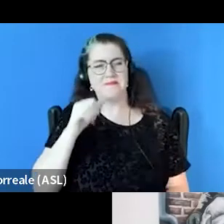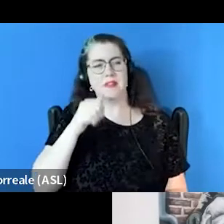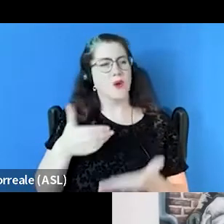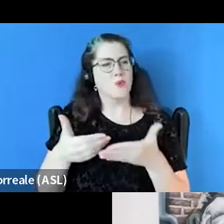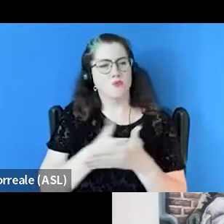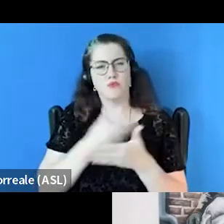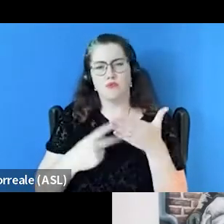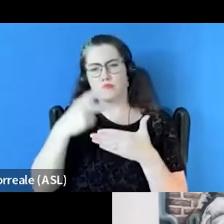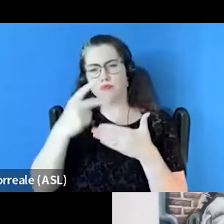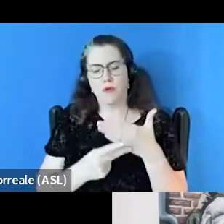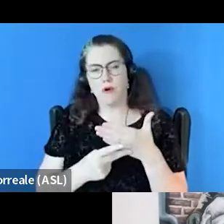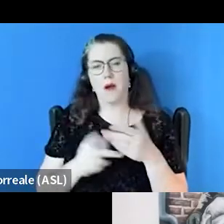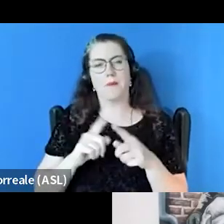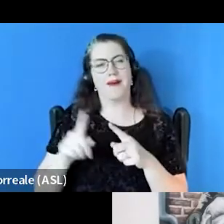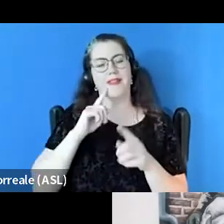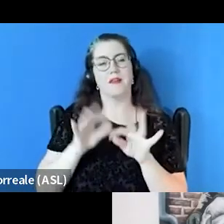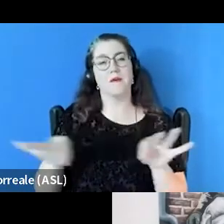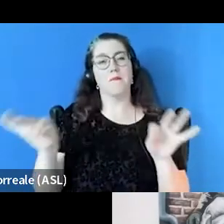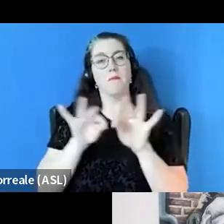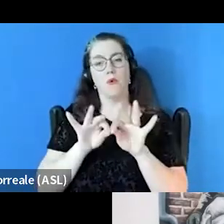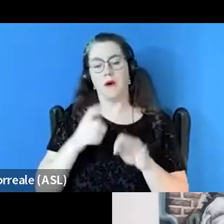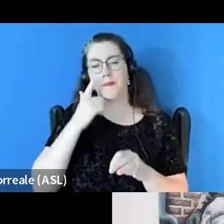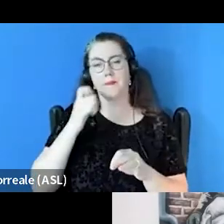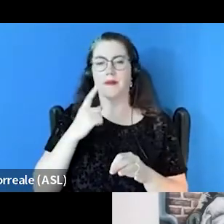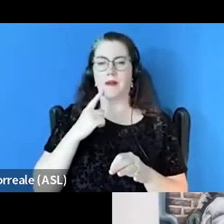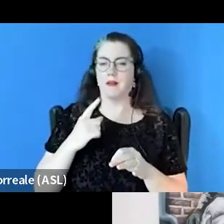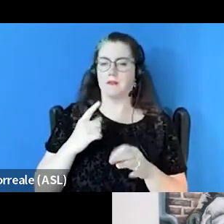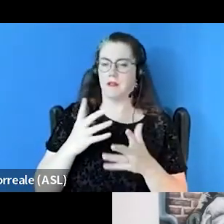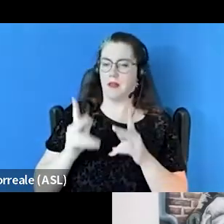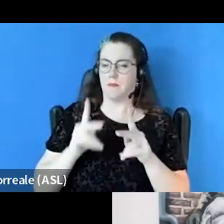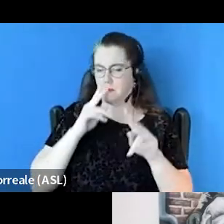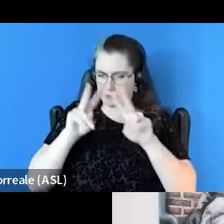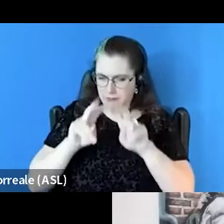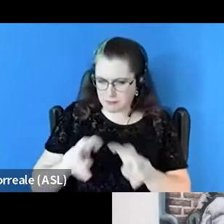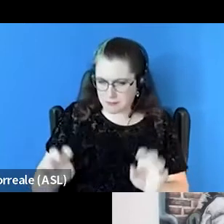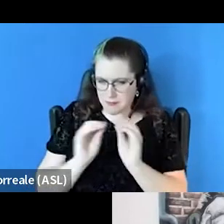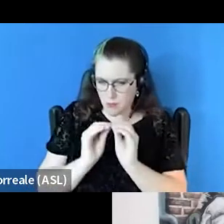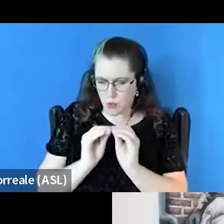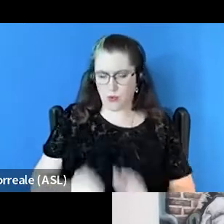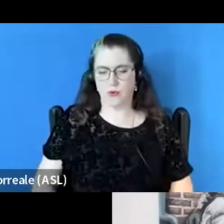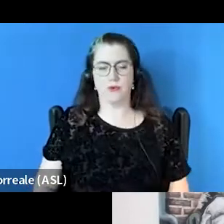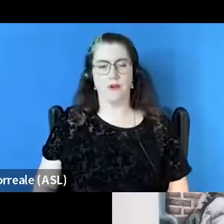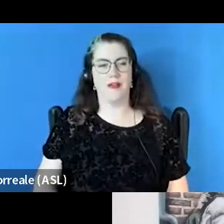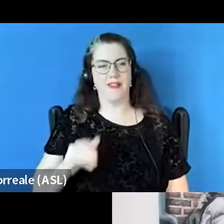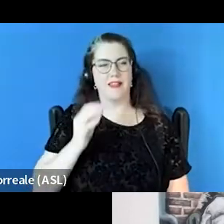but one that I think it's important to mention because it's been under some scrutiny lately. And that would be the Housing First model